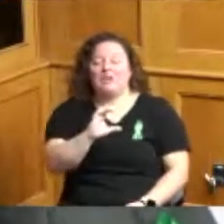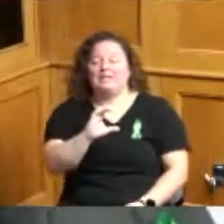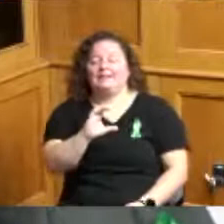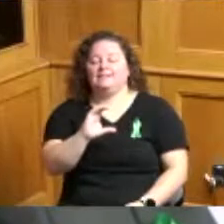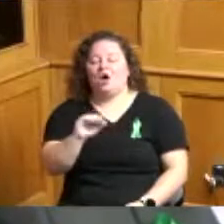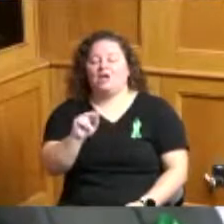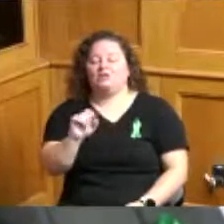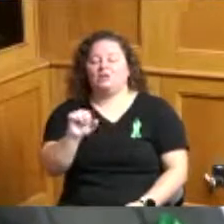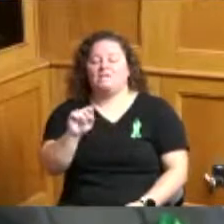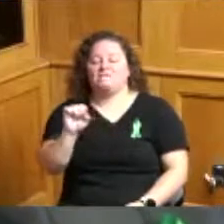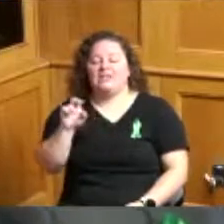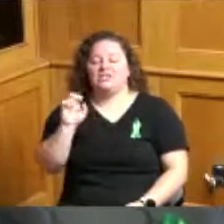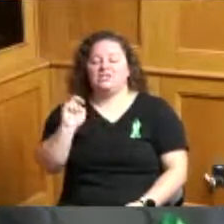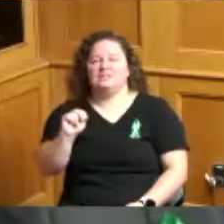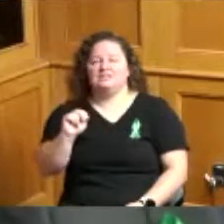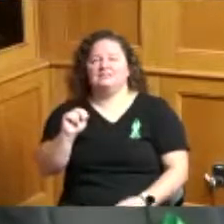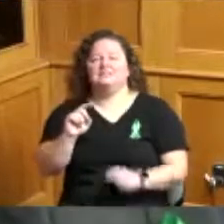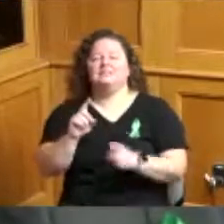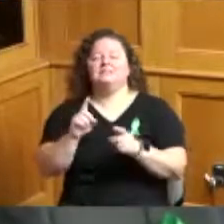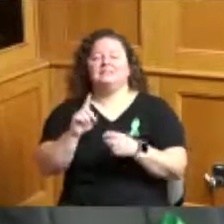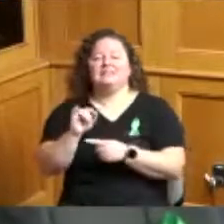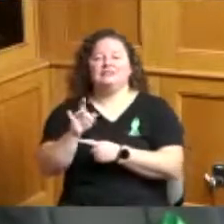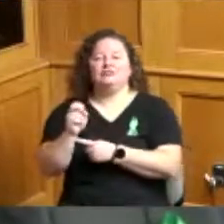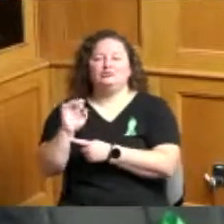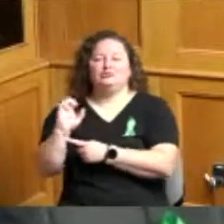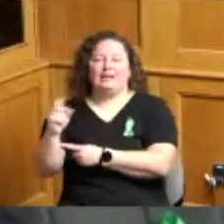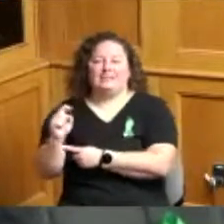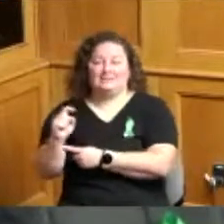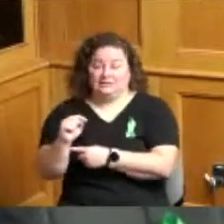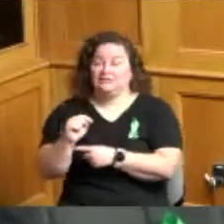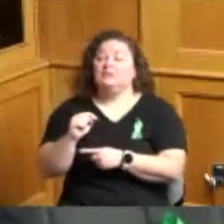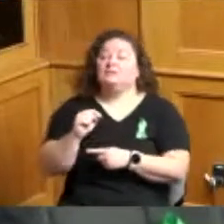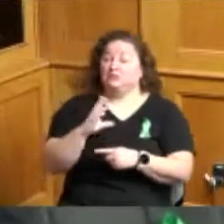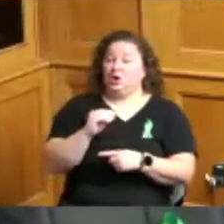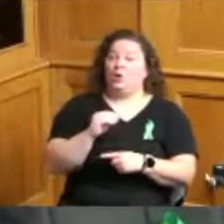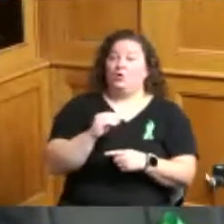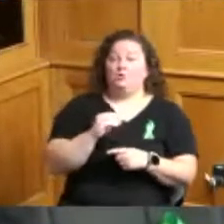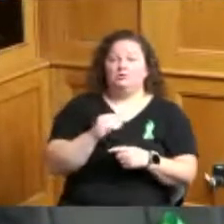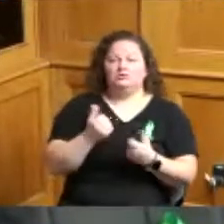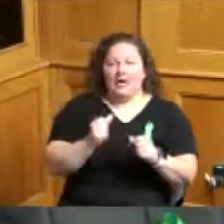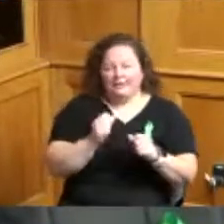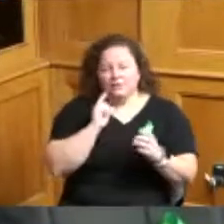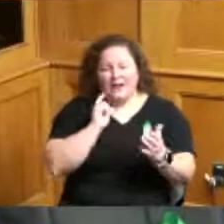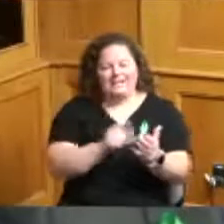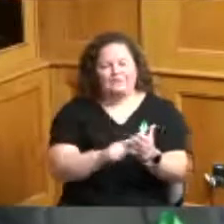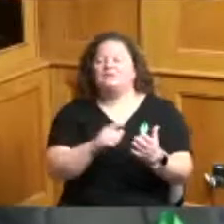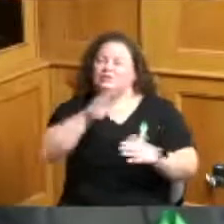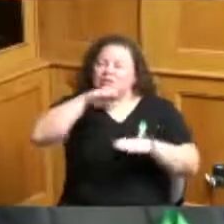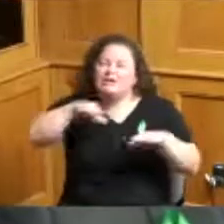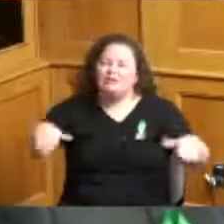caring for our watershed where students came in identified a problem and then solved it and it was